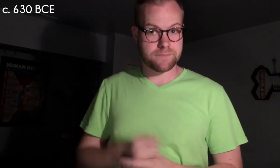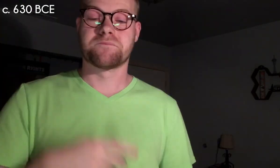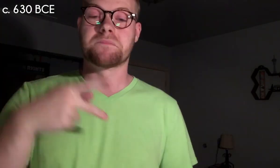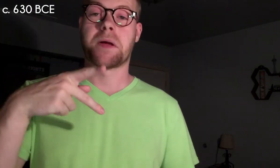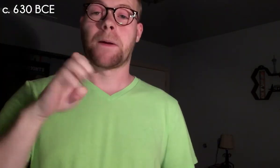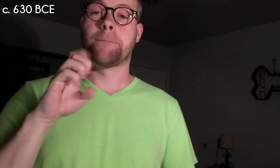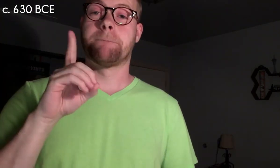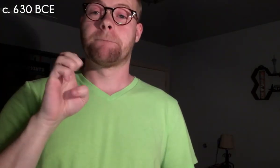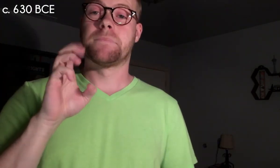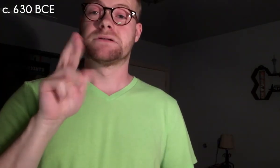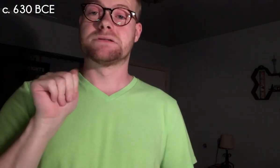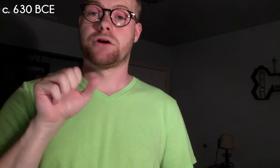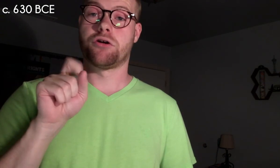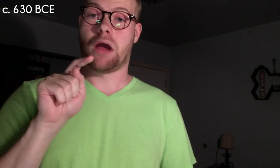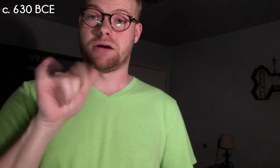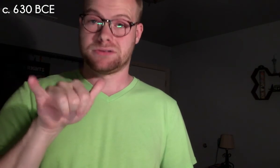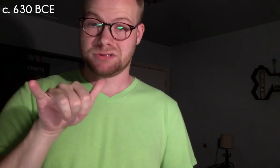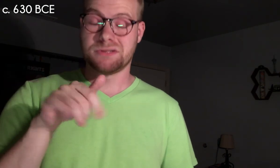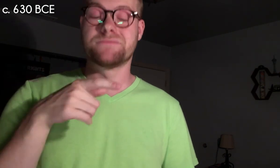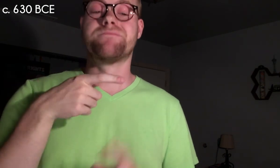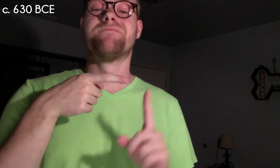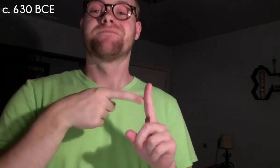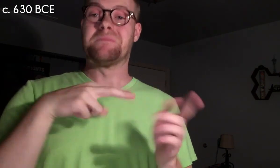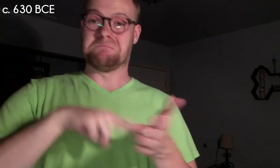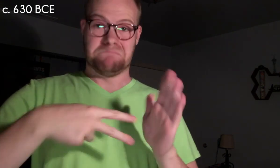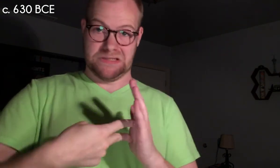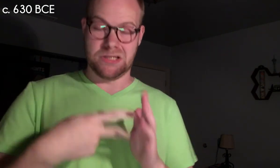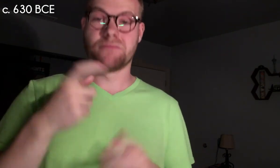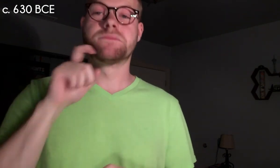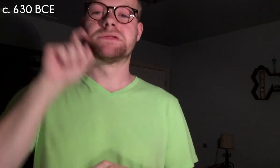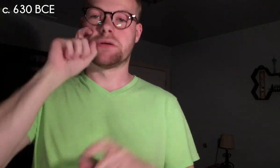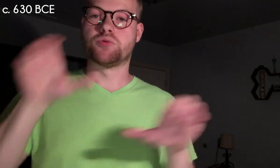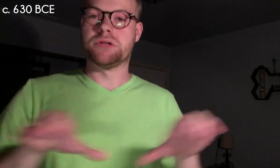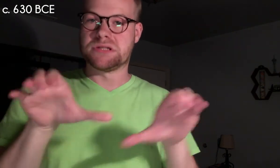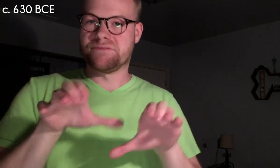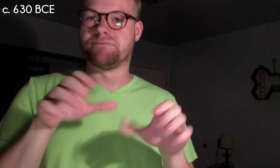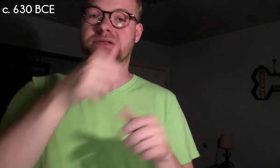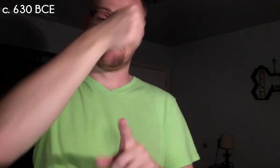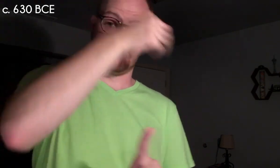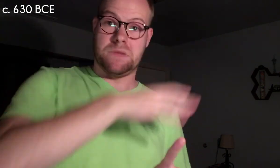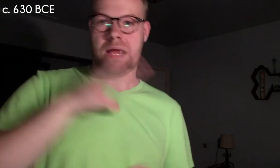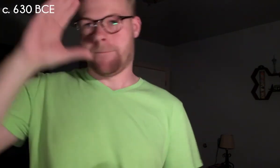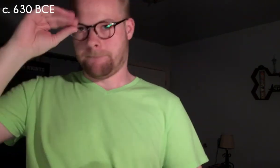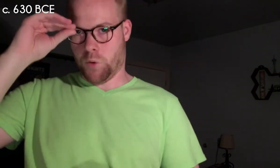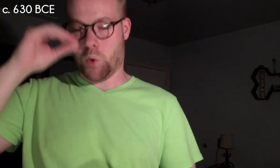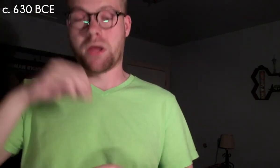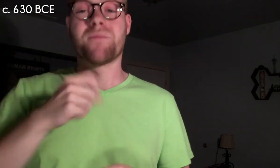(Pederasty means sexual activity between a man and boy.